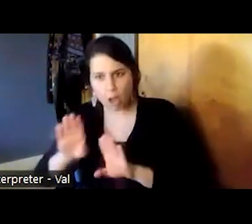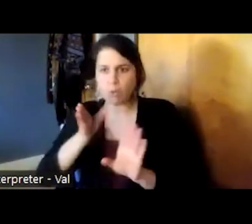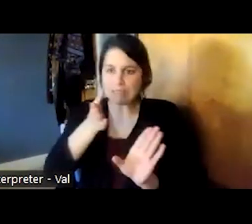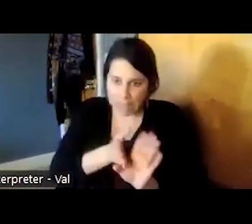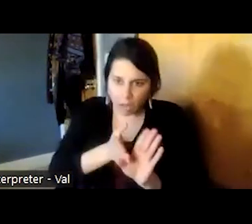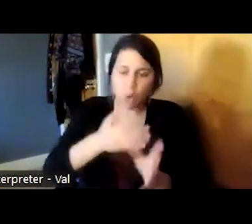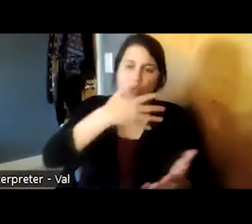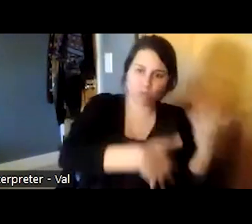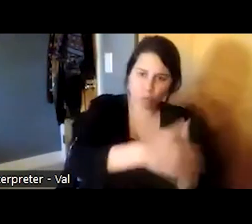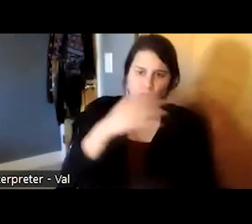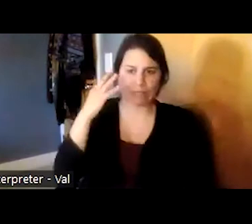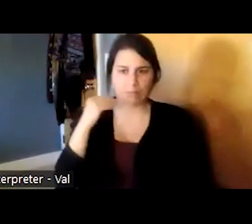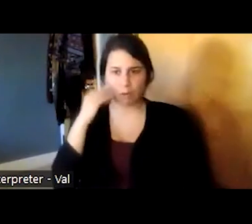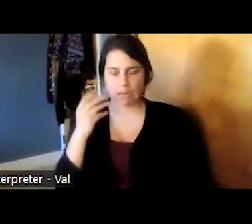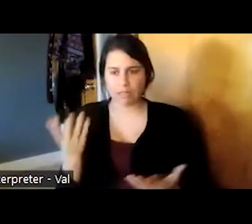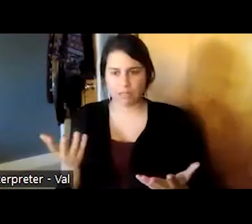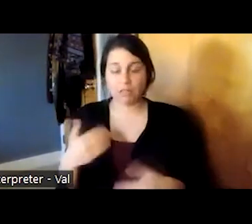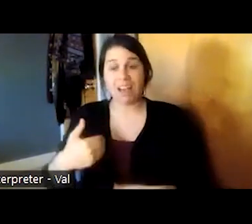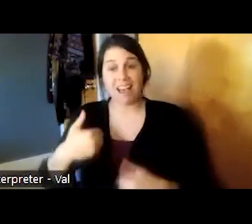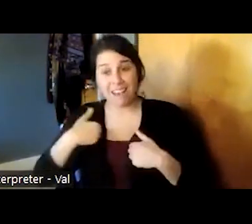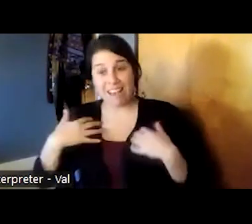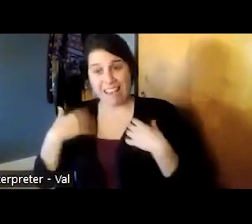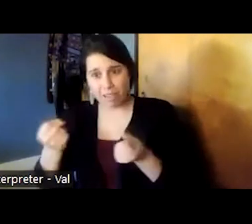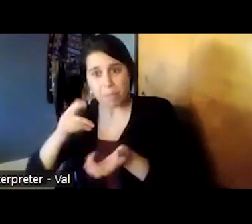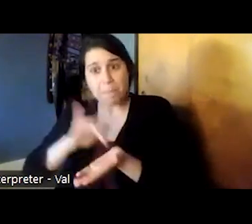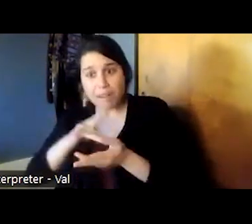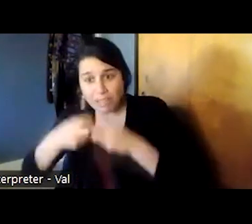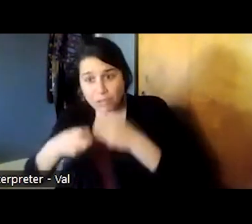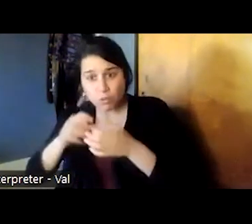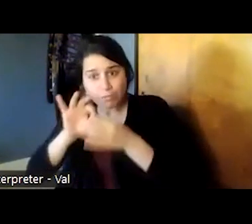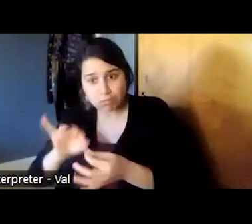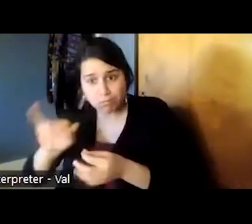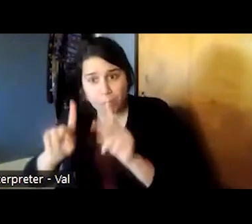there are medical issues that are relevant to the population far beyond hearing loss itself